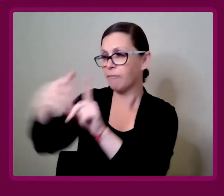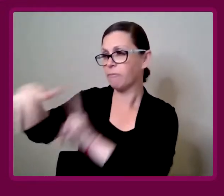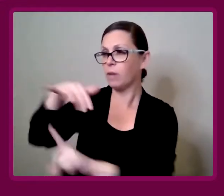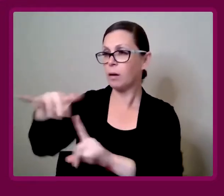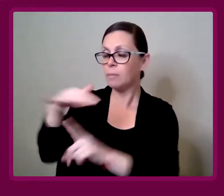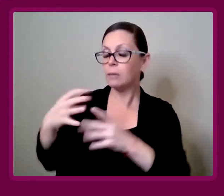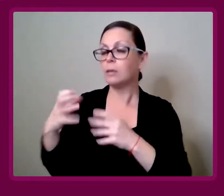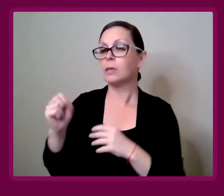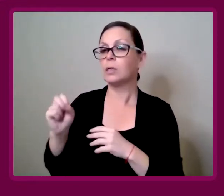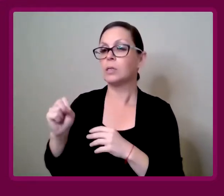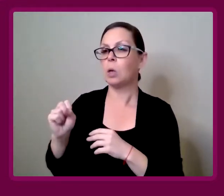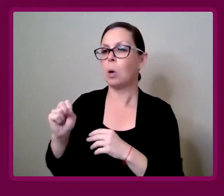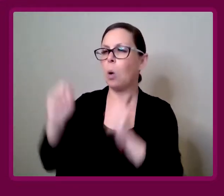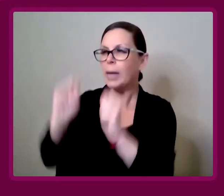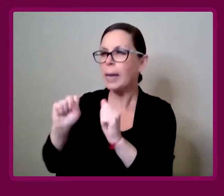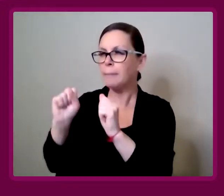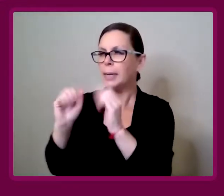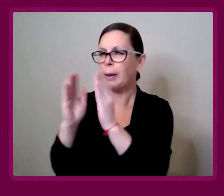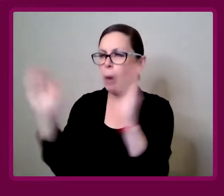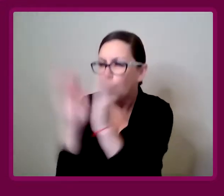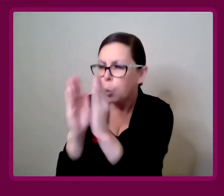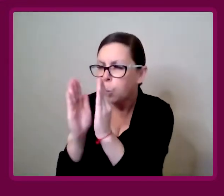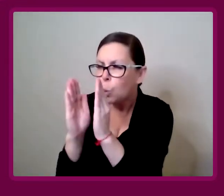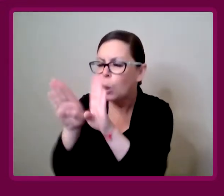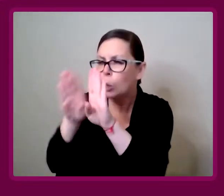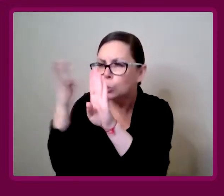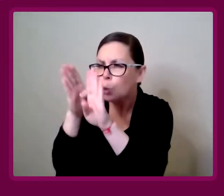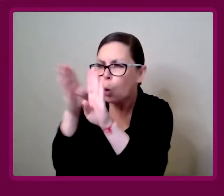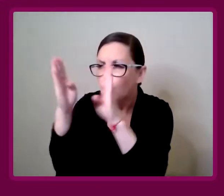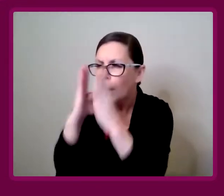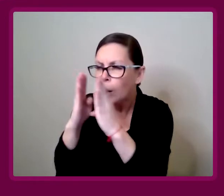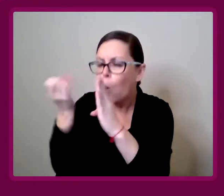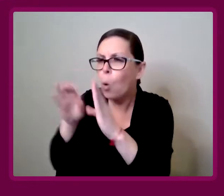Some of it's a narrow doorway, or a step.